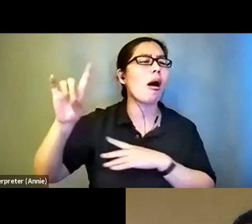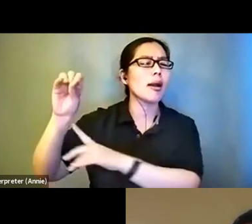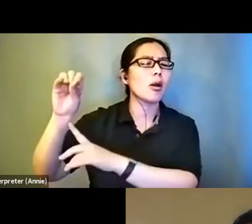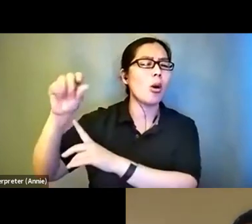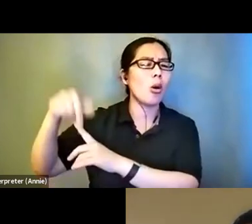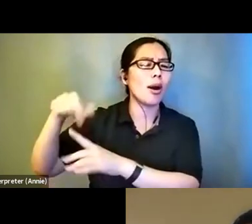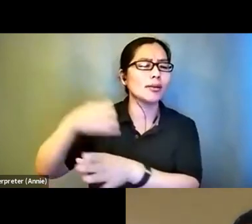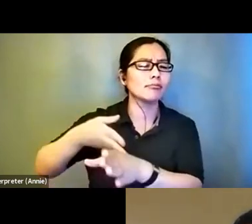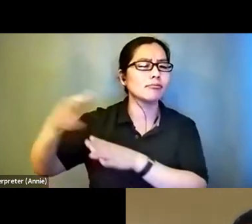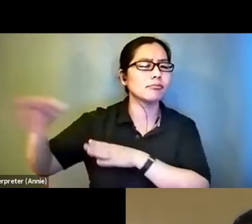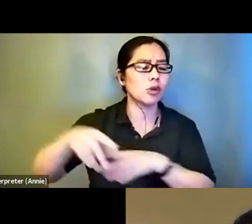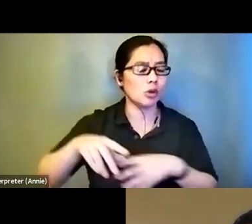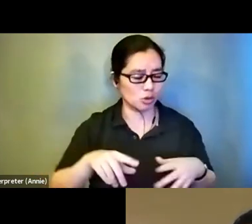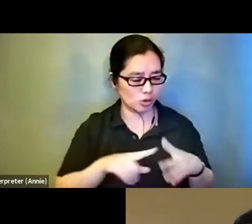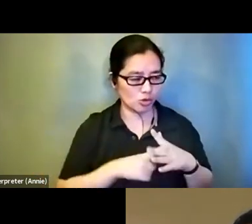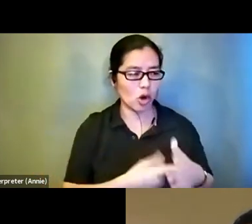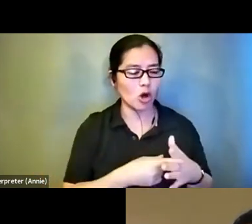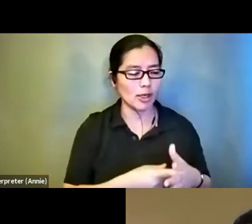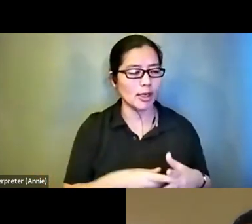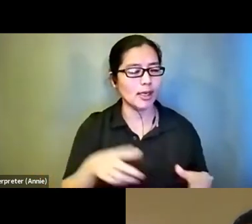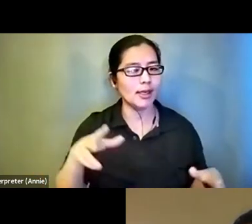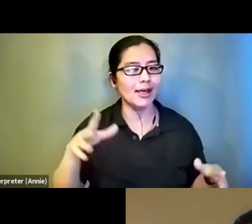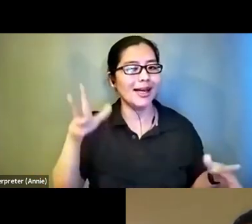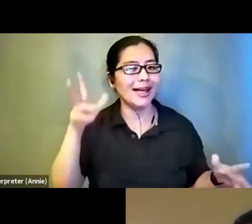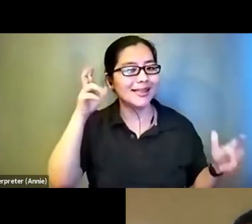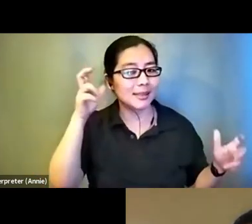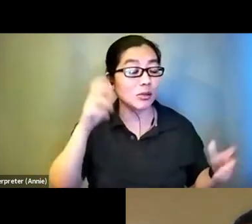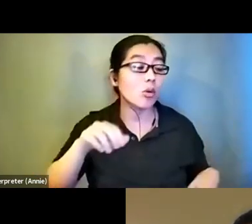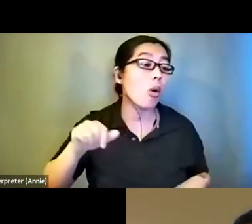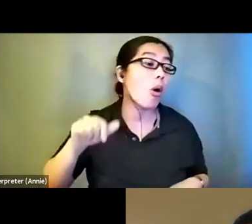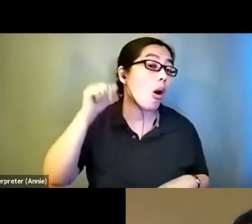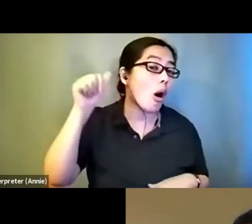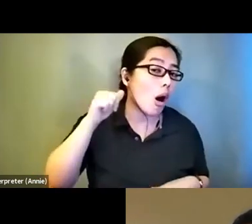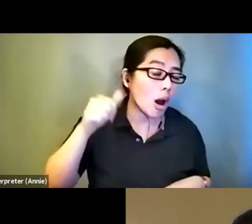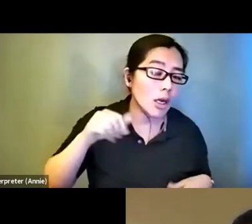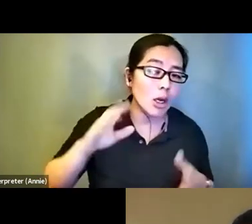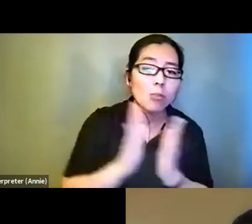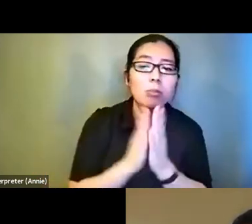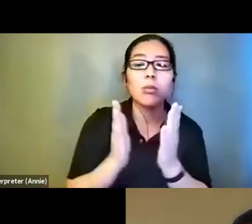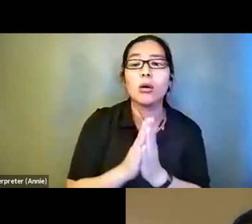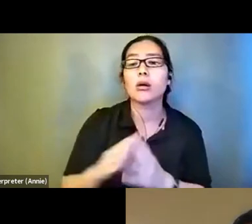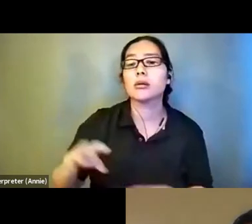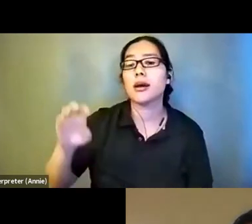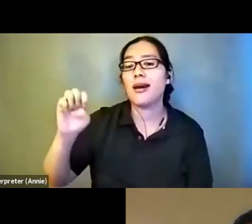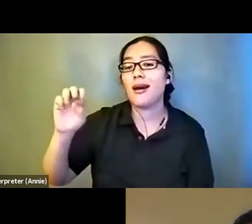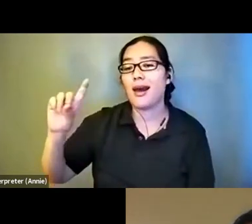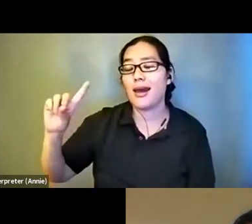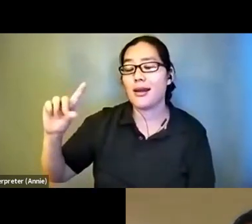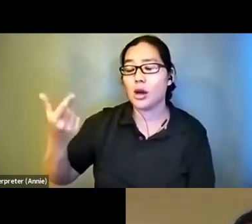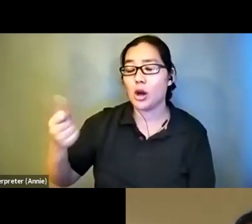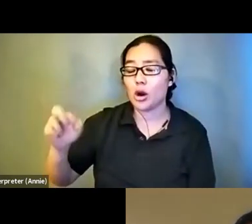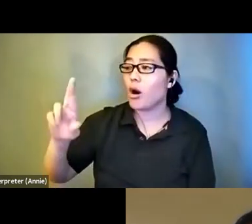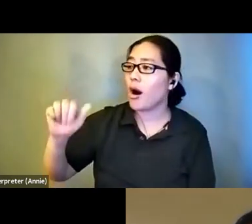audio books and some recordings of Edgar Allen Poe, poetry and some books like